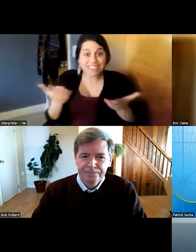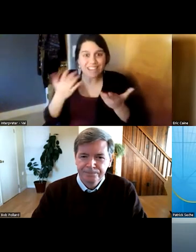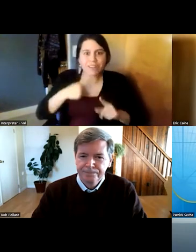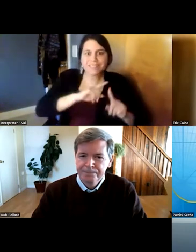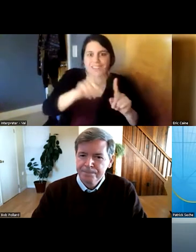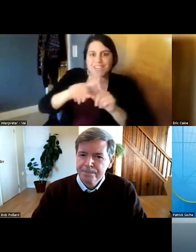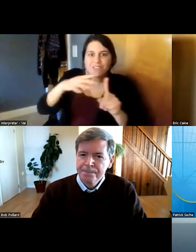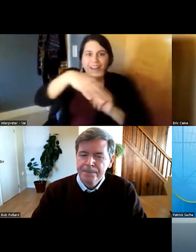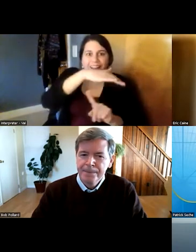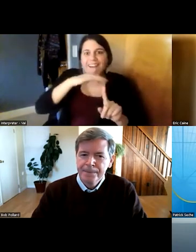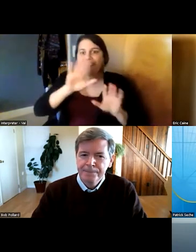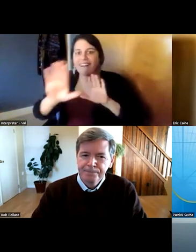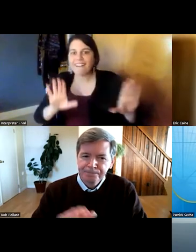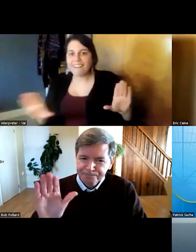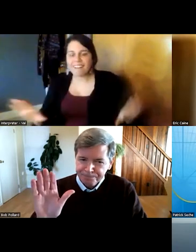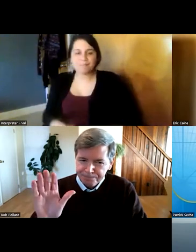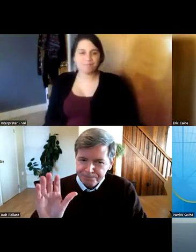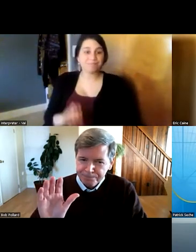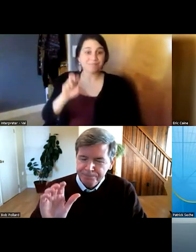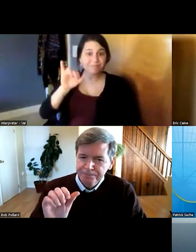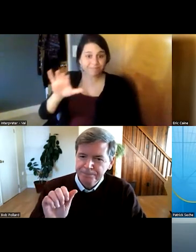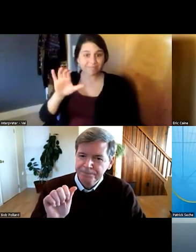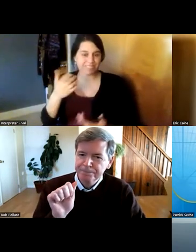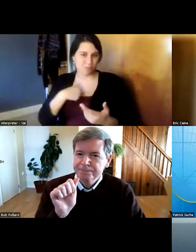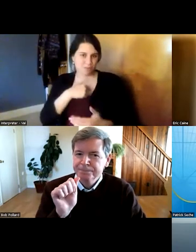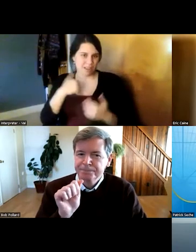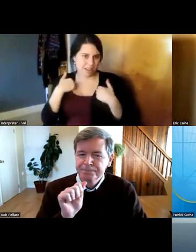well can others speak to this we also have obviously in the substance use world